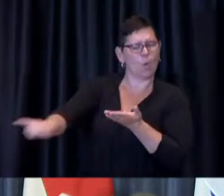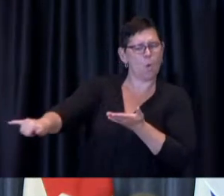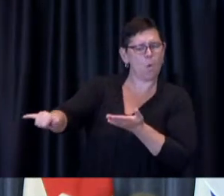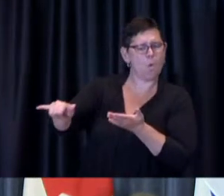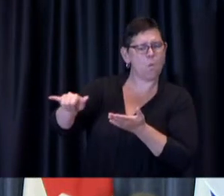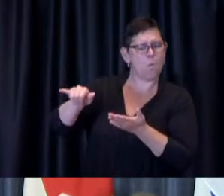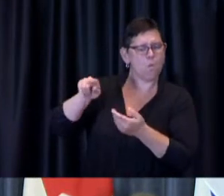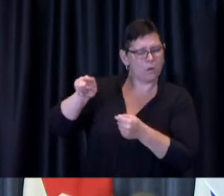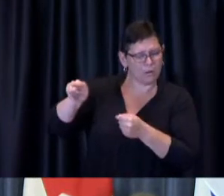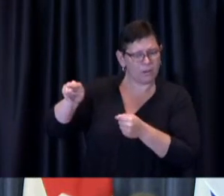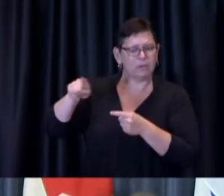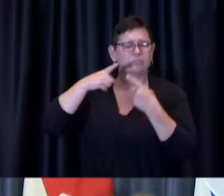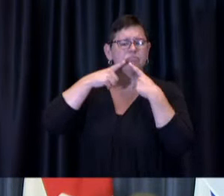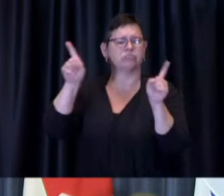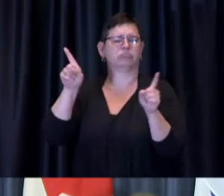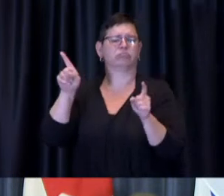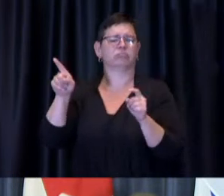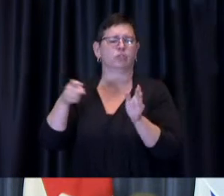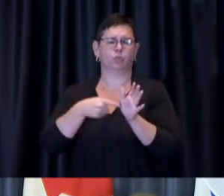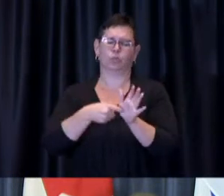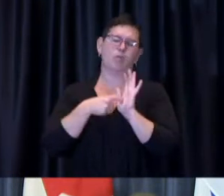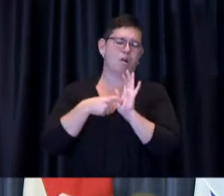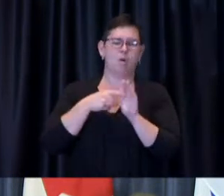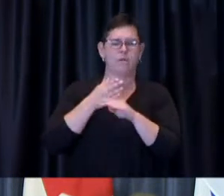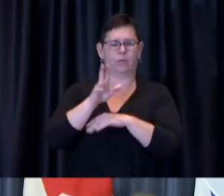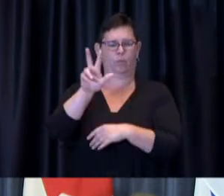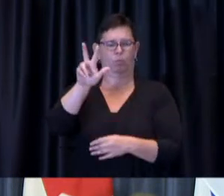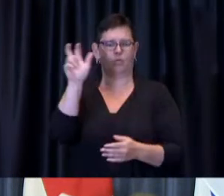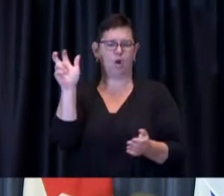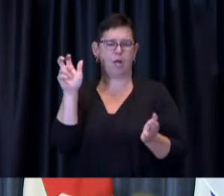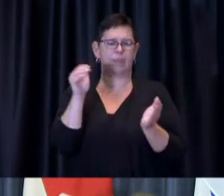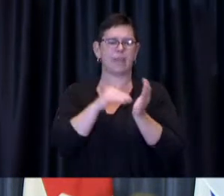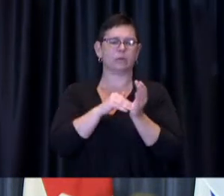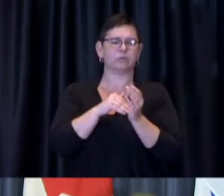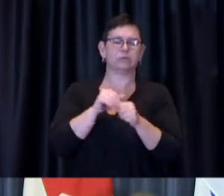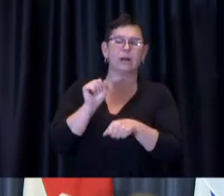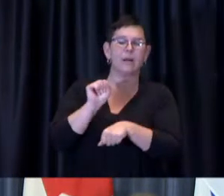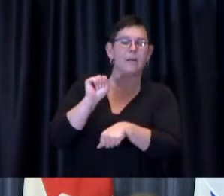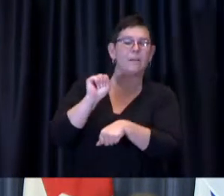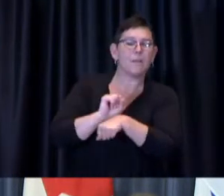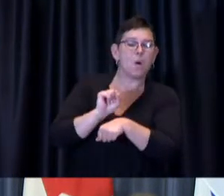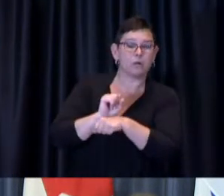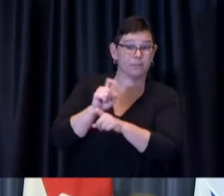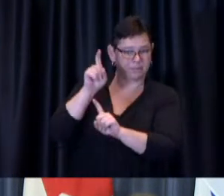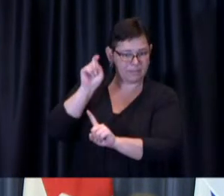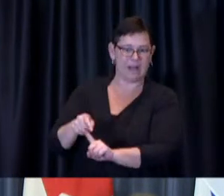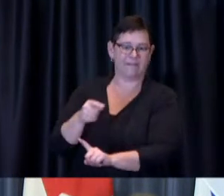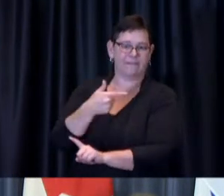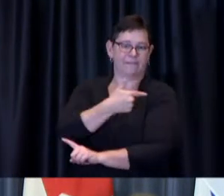than 300 000 civic employees to get vaccinated by September 13th or they will be subject to weekly